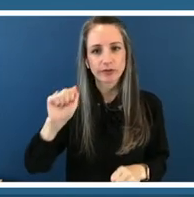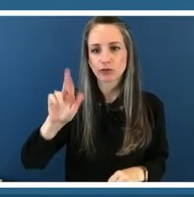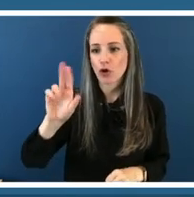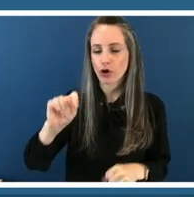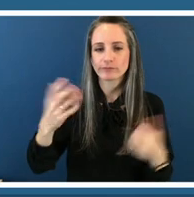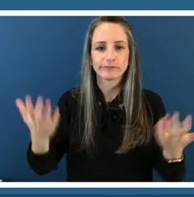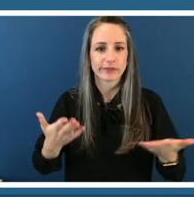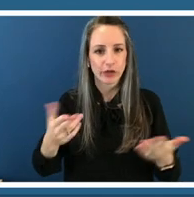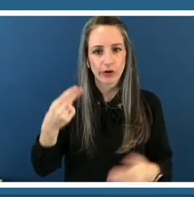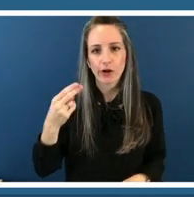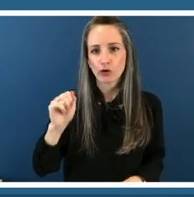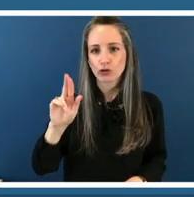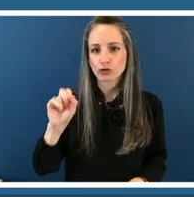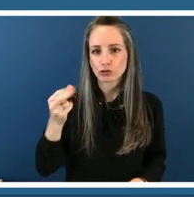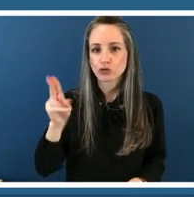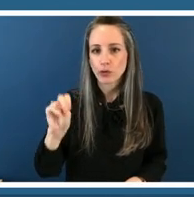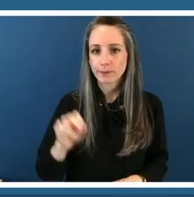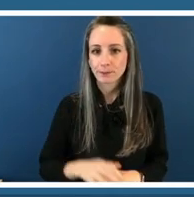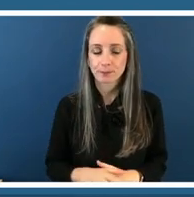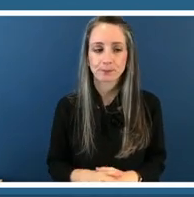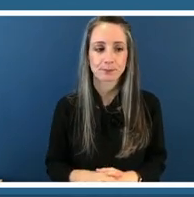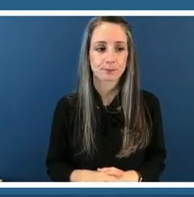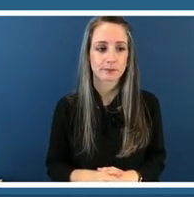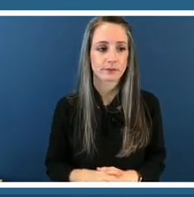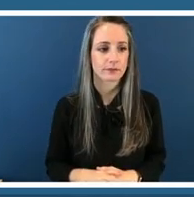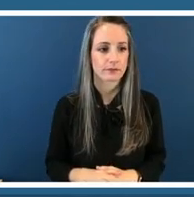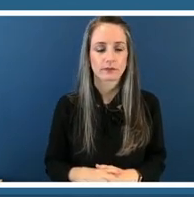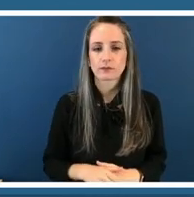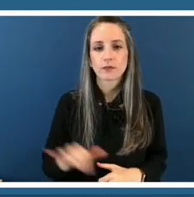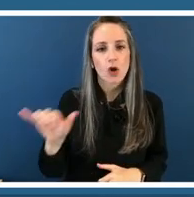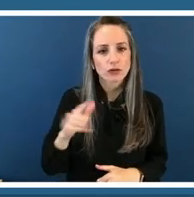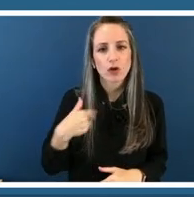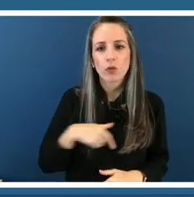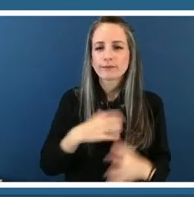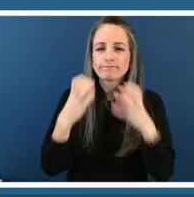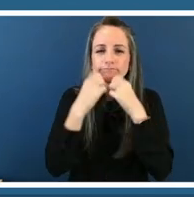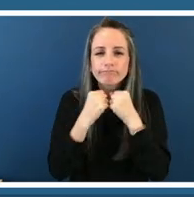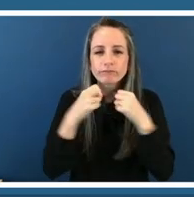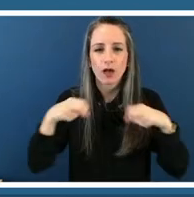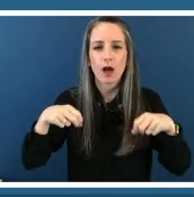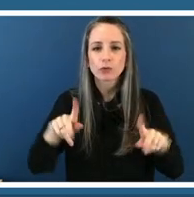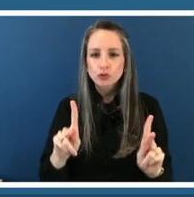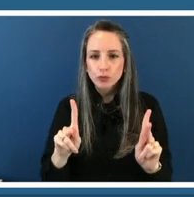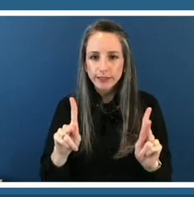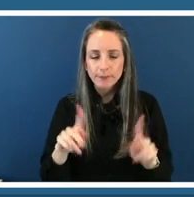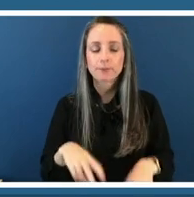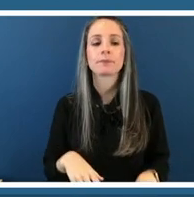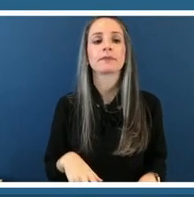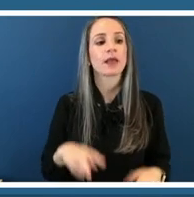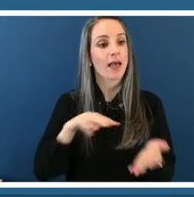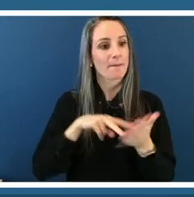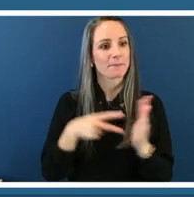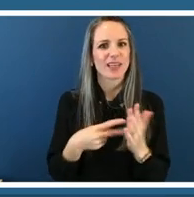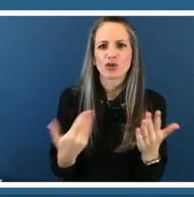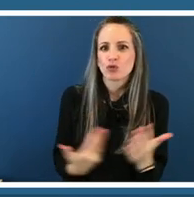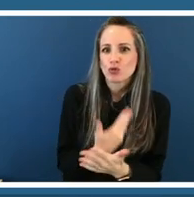we also are all about opportunity so when we're bringing in